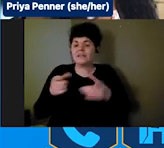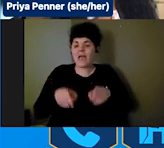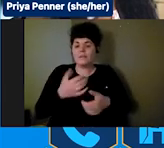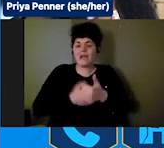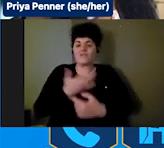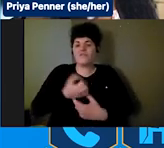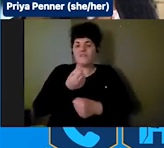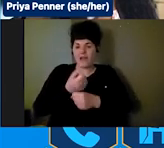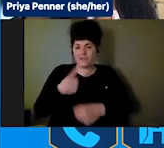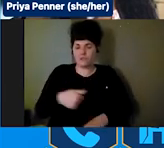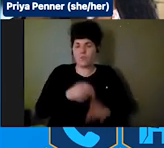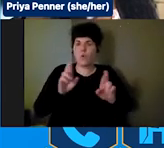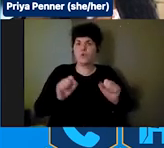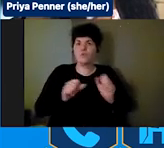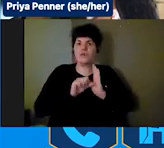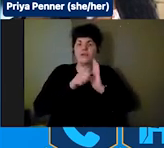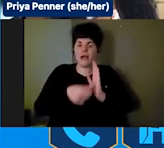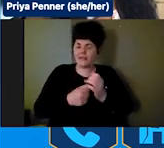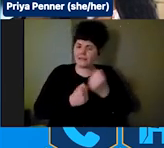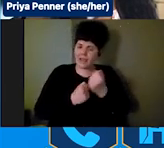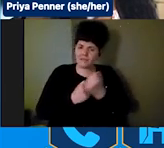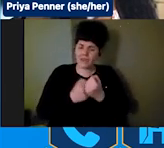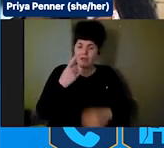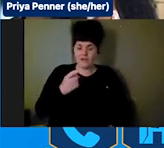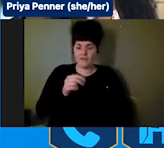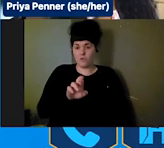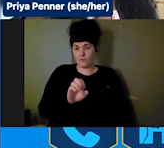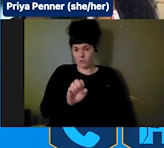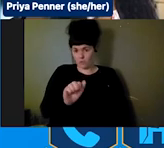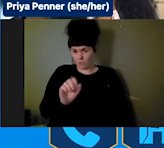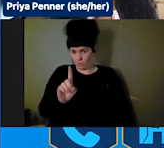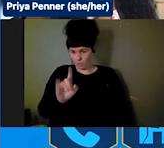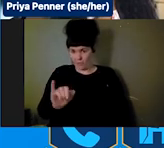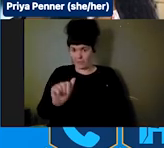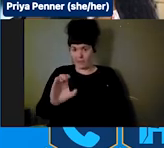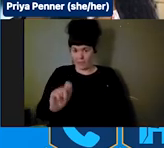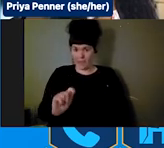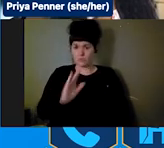to highlight and advocate for REAADI for Disaster Act to be added within that